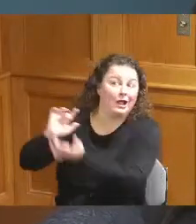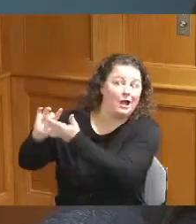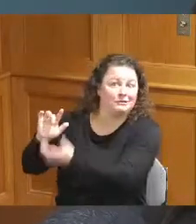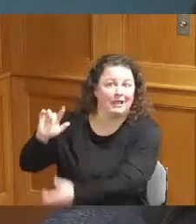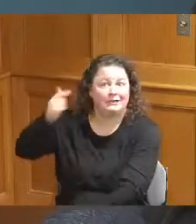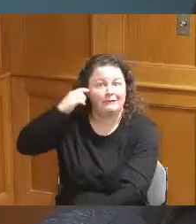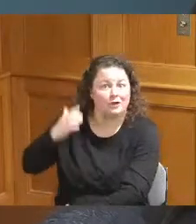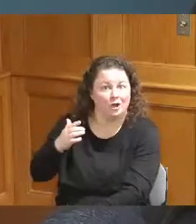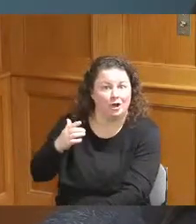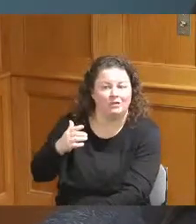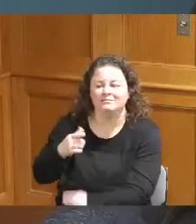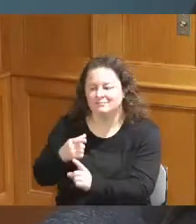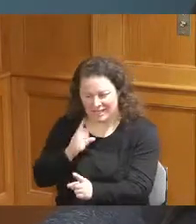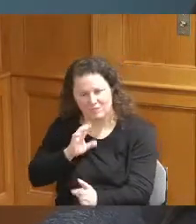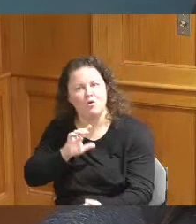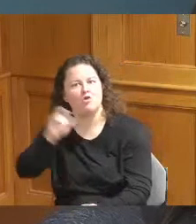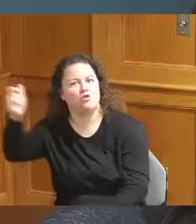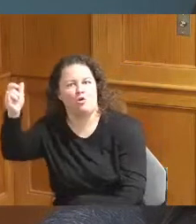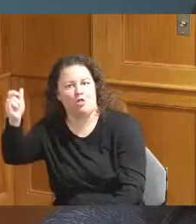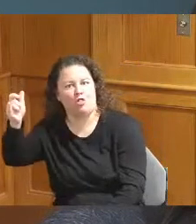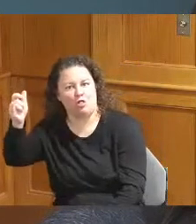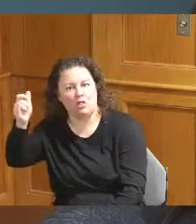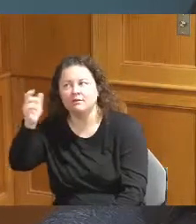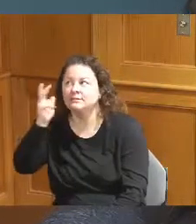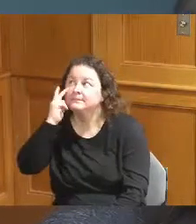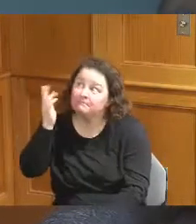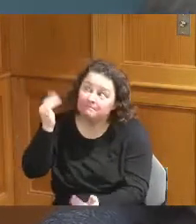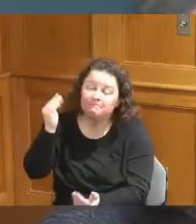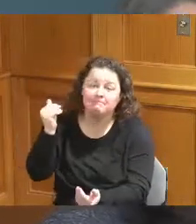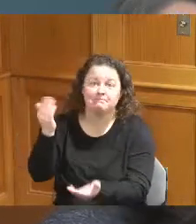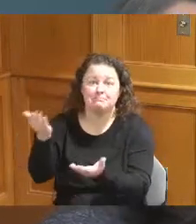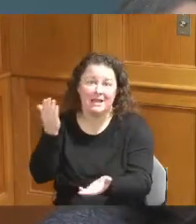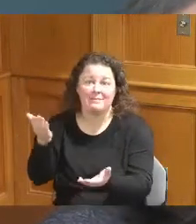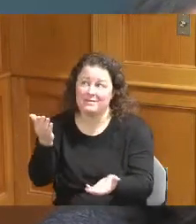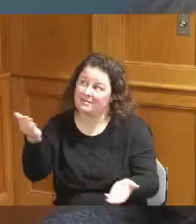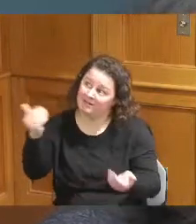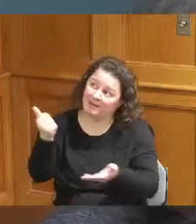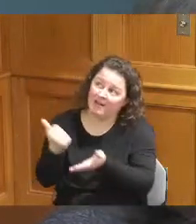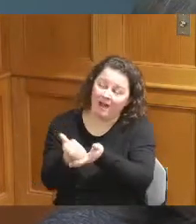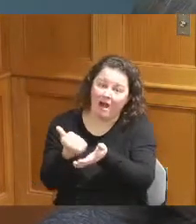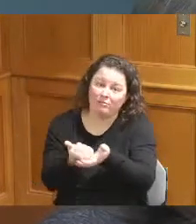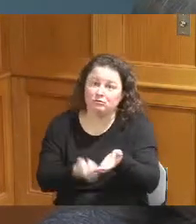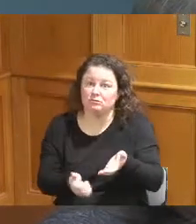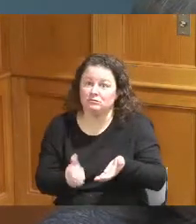to the Governor to see if we can get some Gap financing we have 11 million dollars